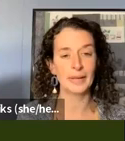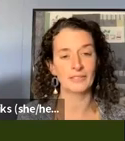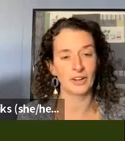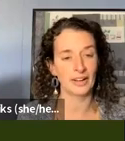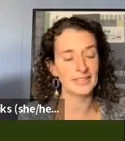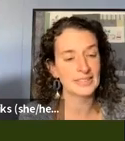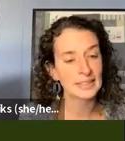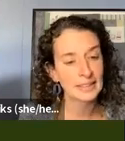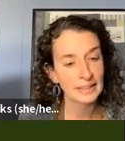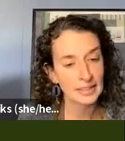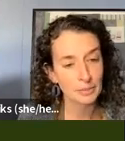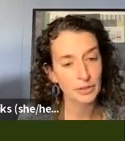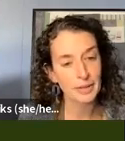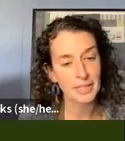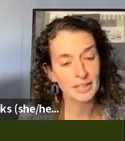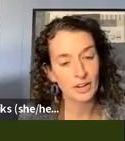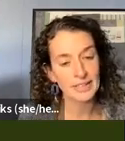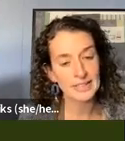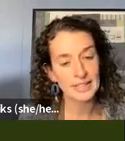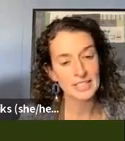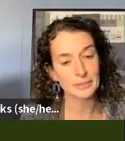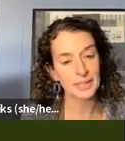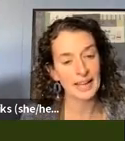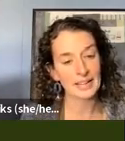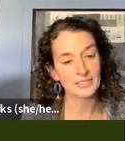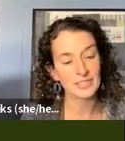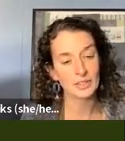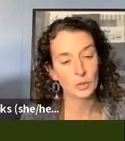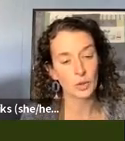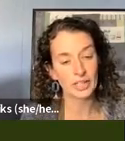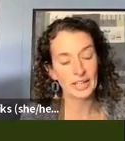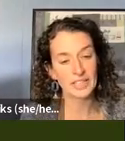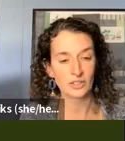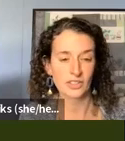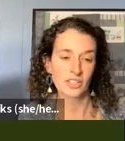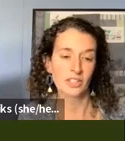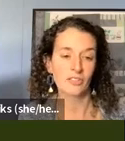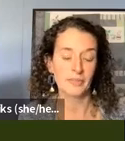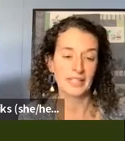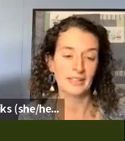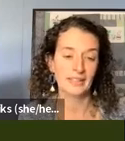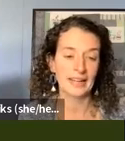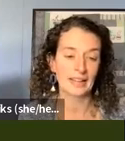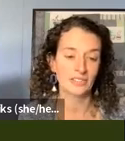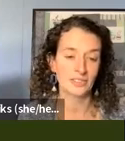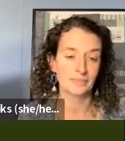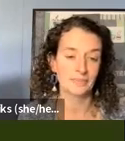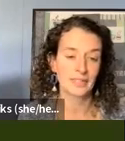Isabella Vargas is a multimedia artist and disability activist working at the intersection of media and activism.